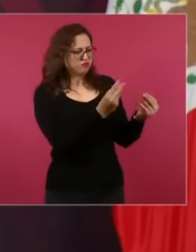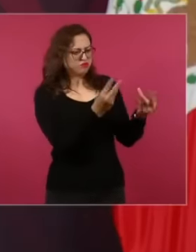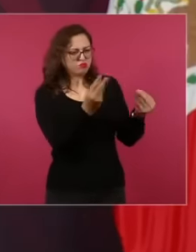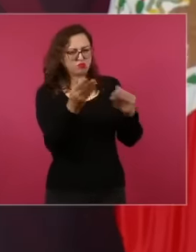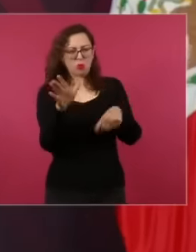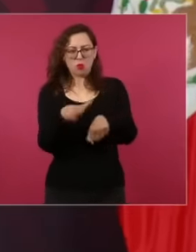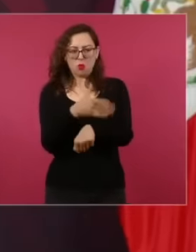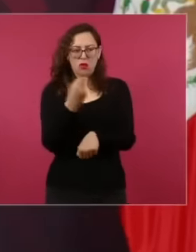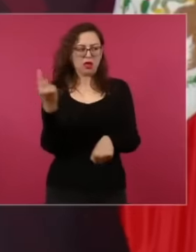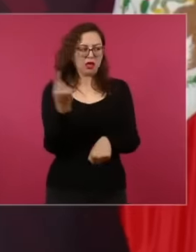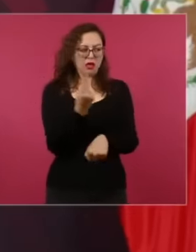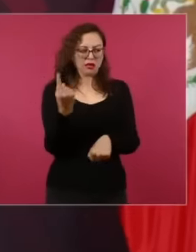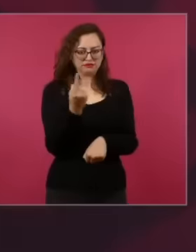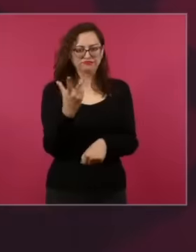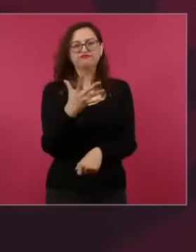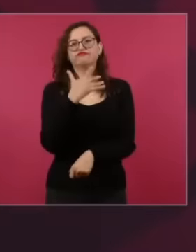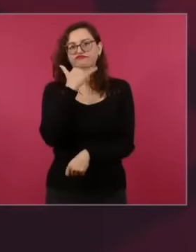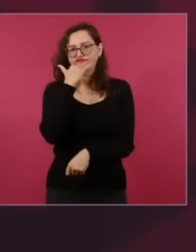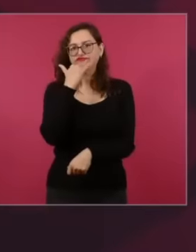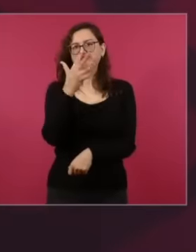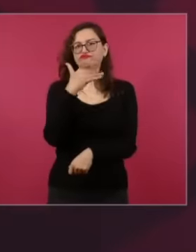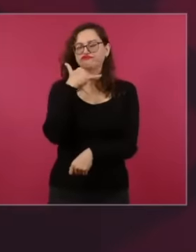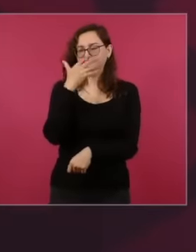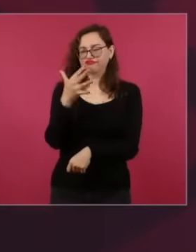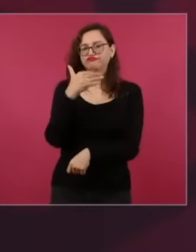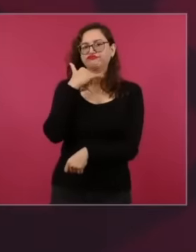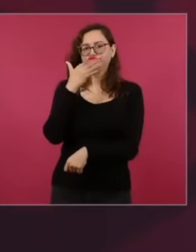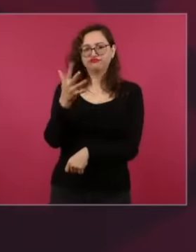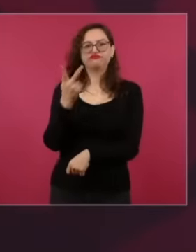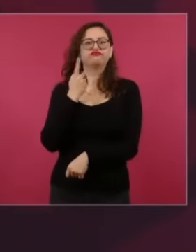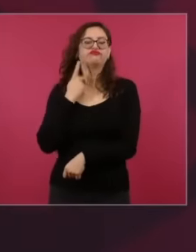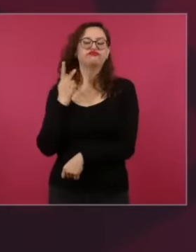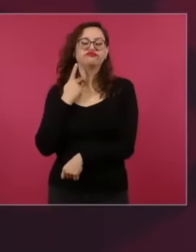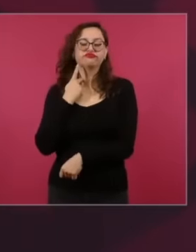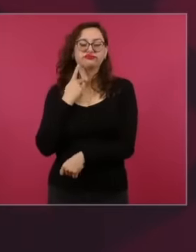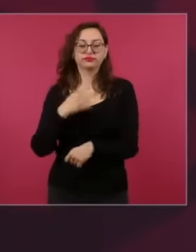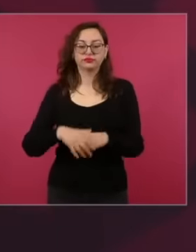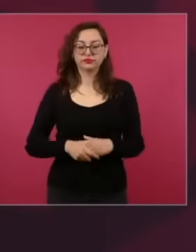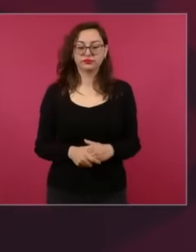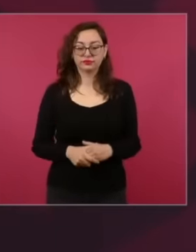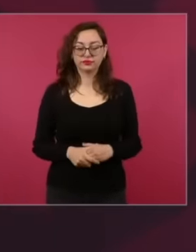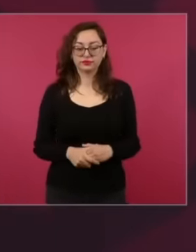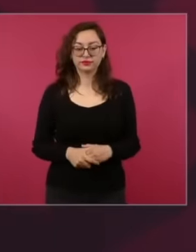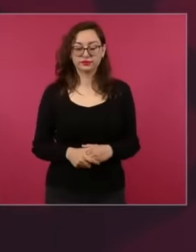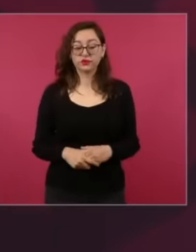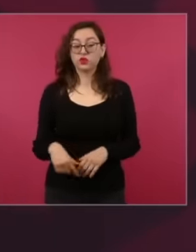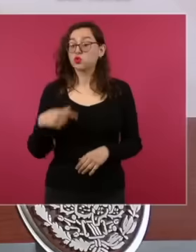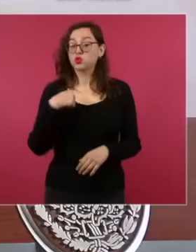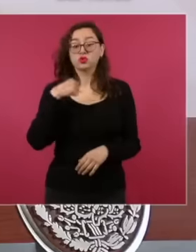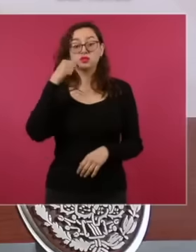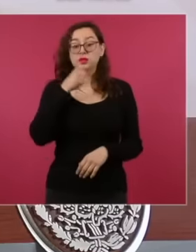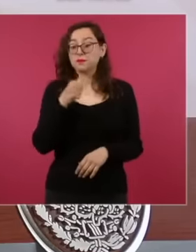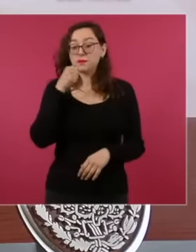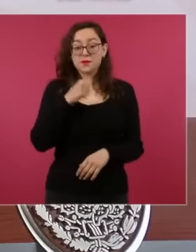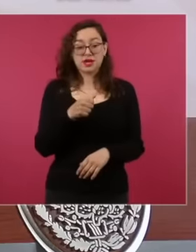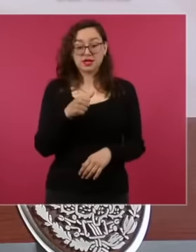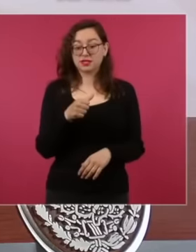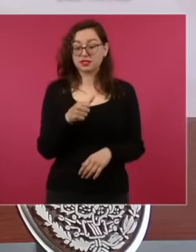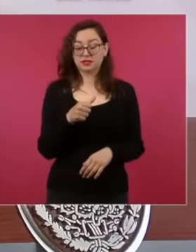and social inequality political corruption I have always said here that and it is not